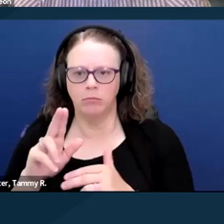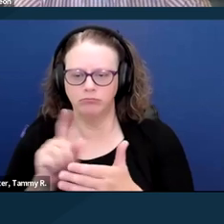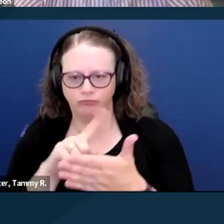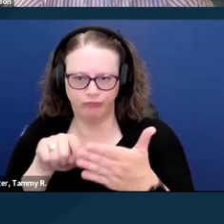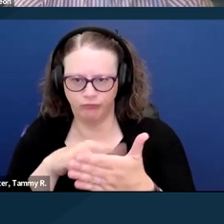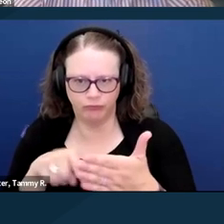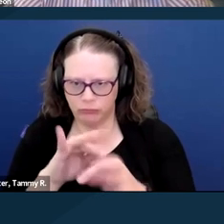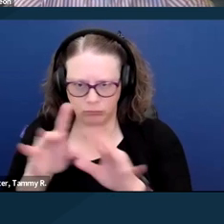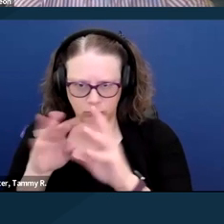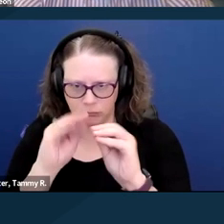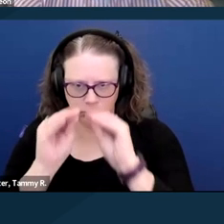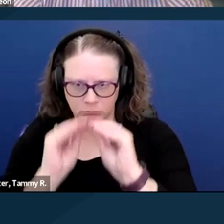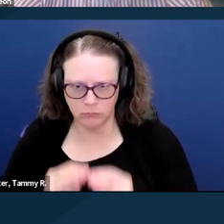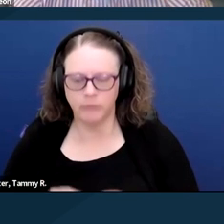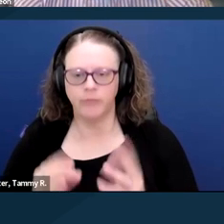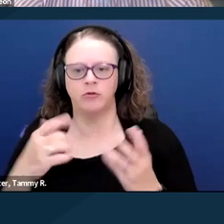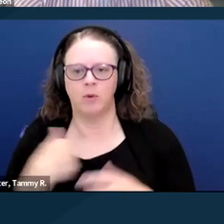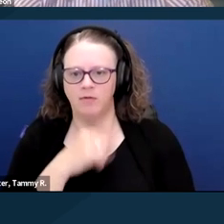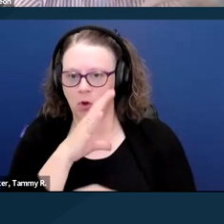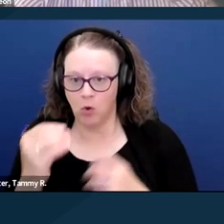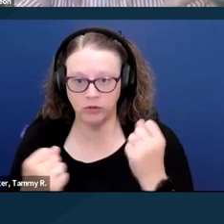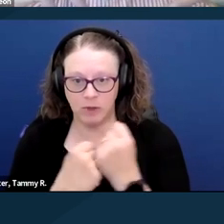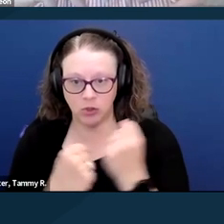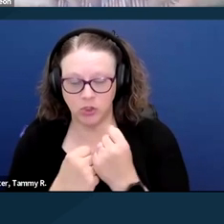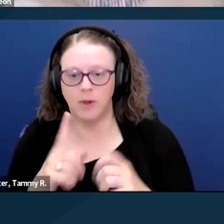through co-sponsorship, to have that visible support,